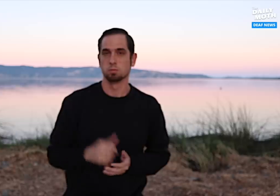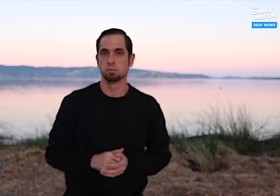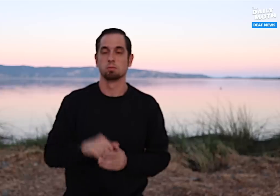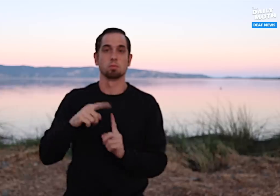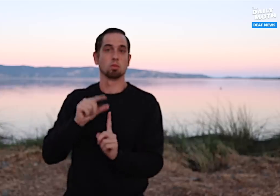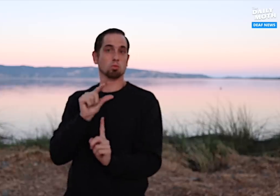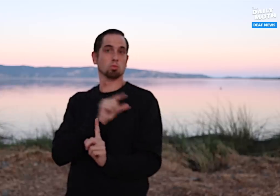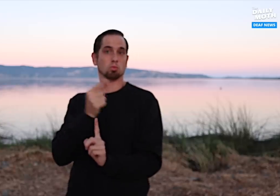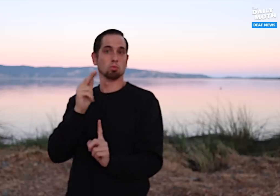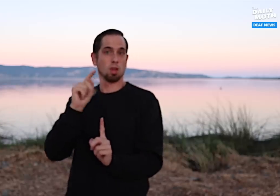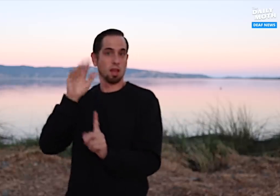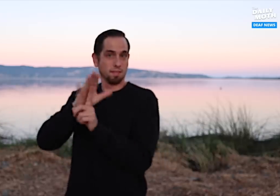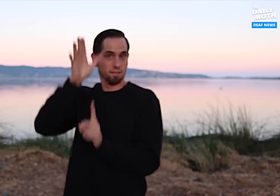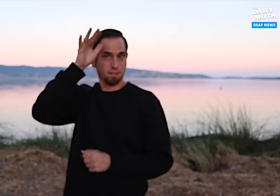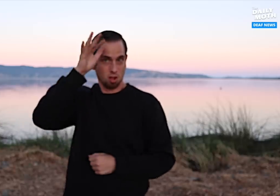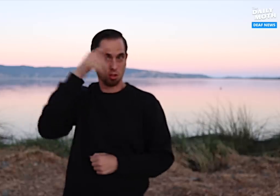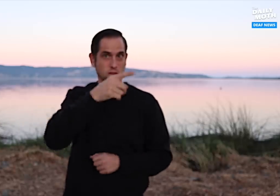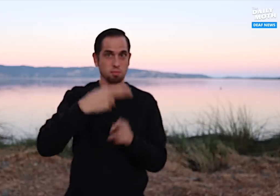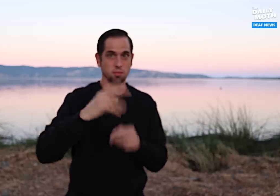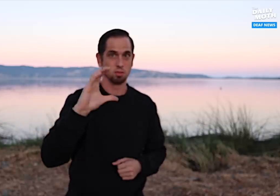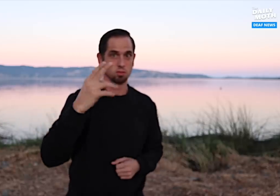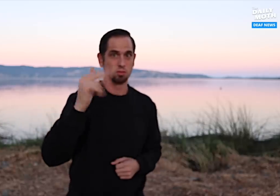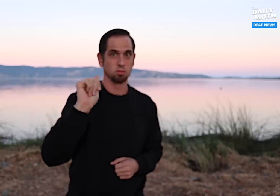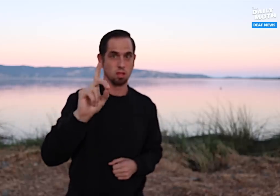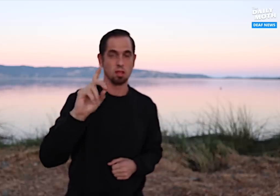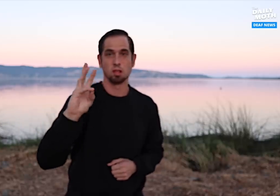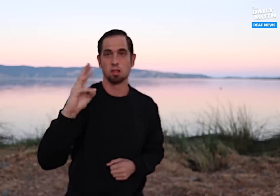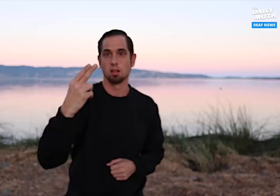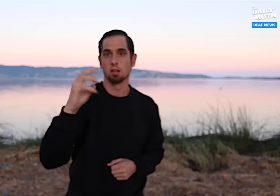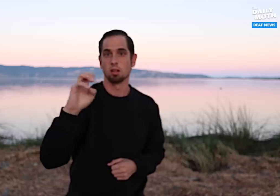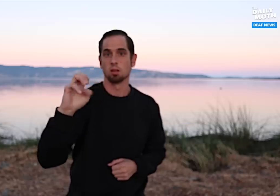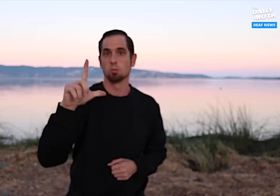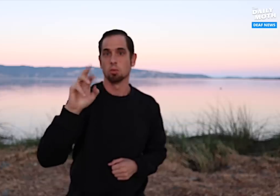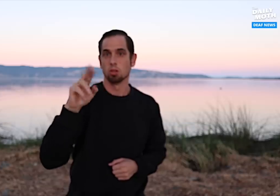Grant’s father, Chad Wheeler,